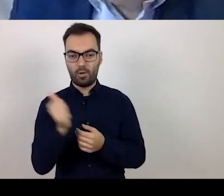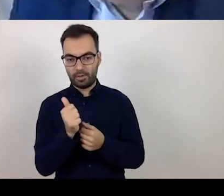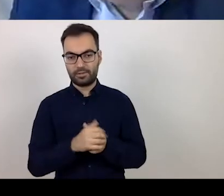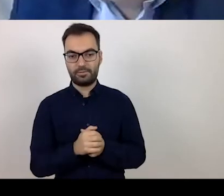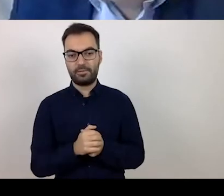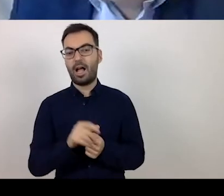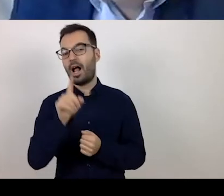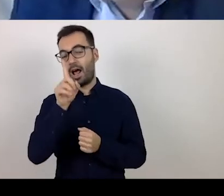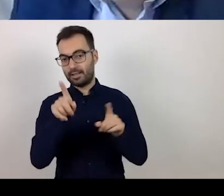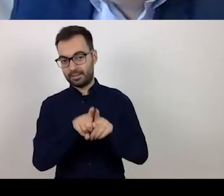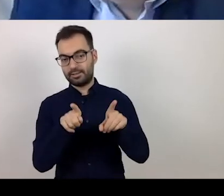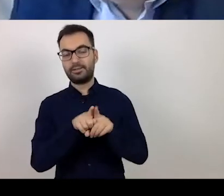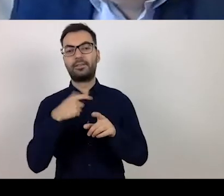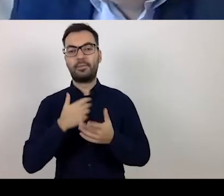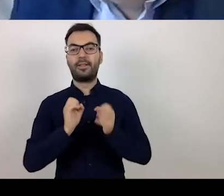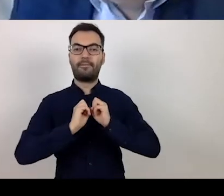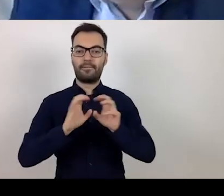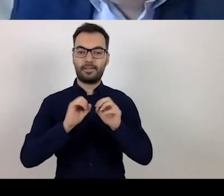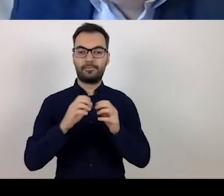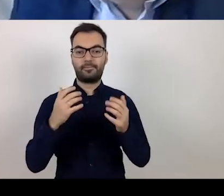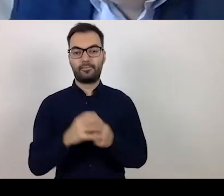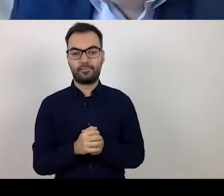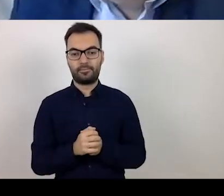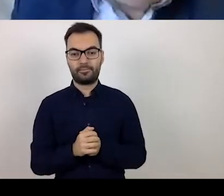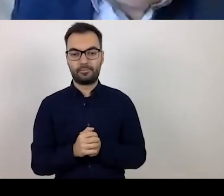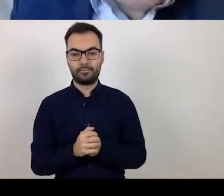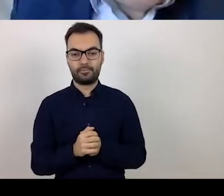All this in the context of